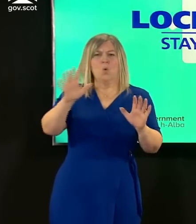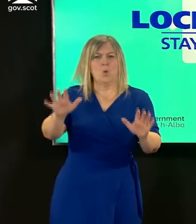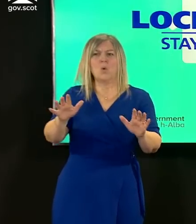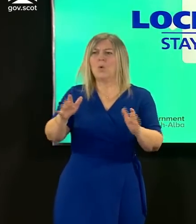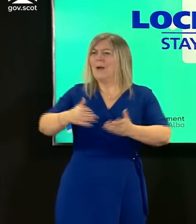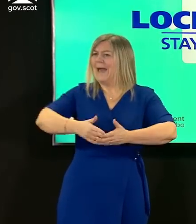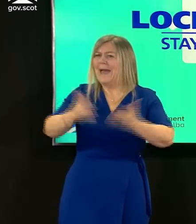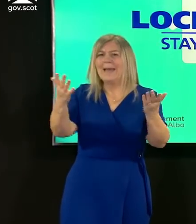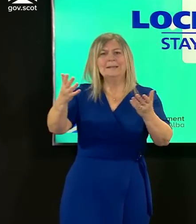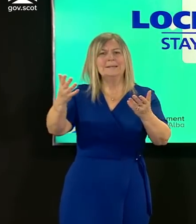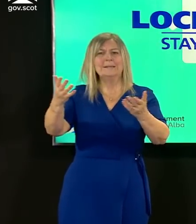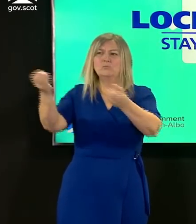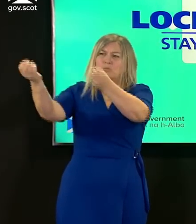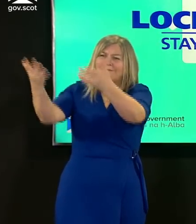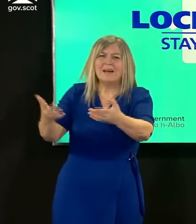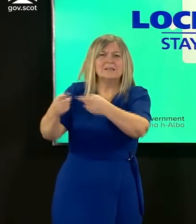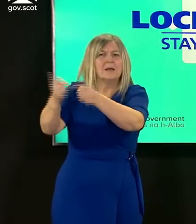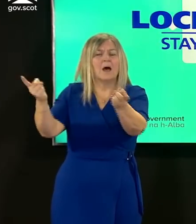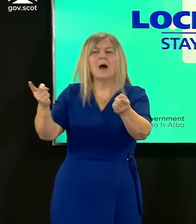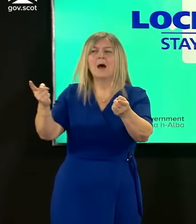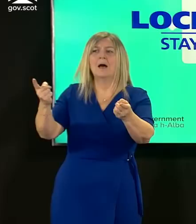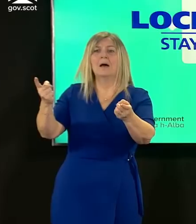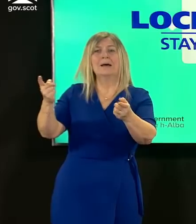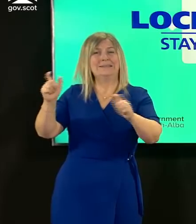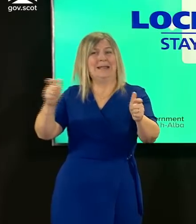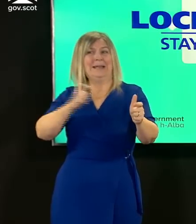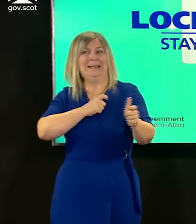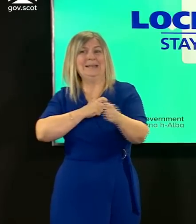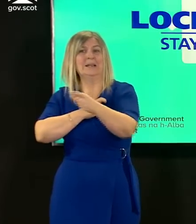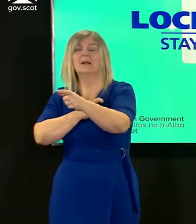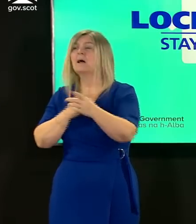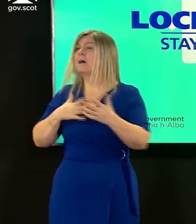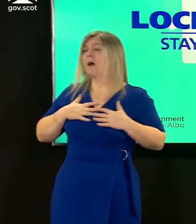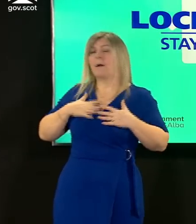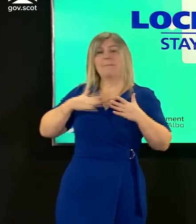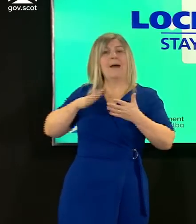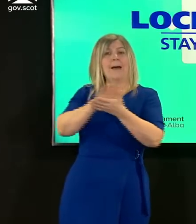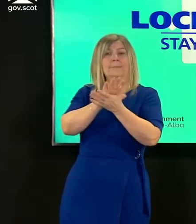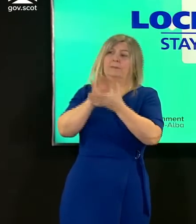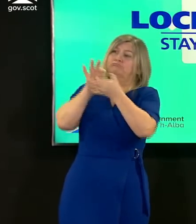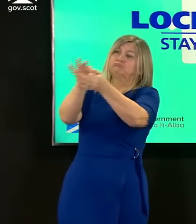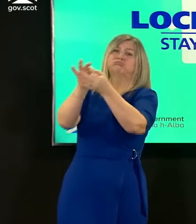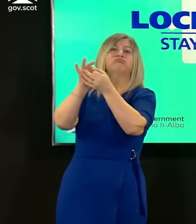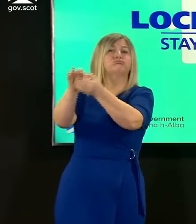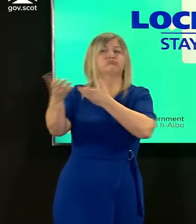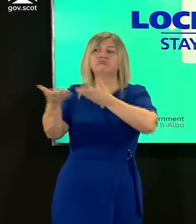any remaining concerns about implementing the guidance or any practical problems we've also